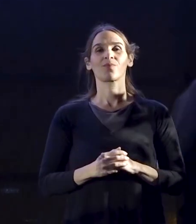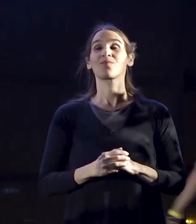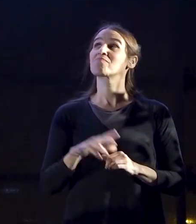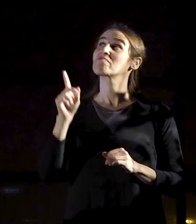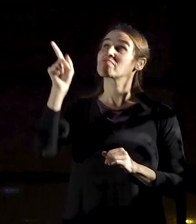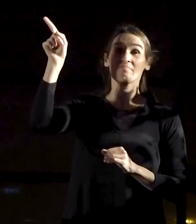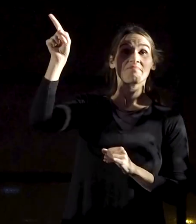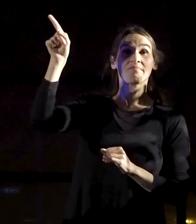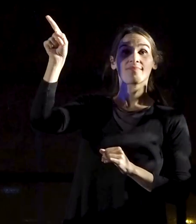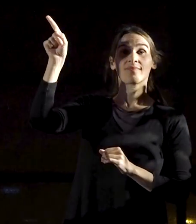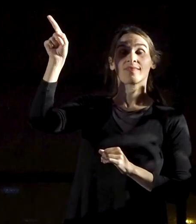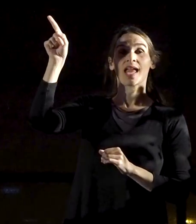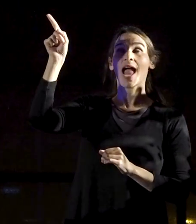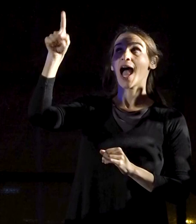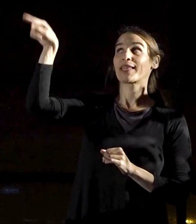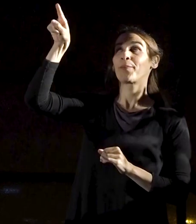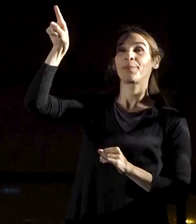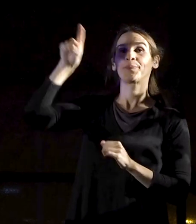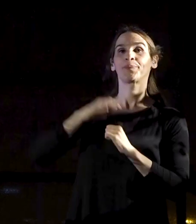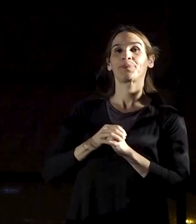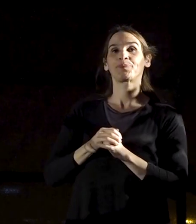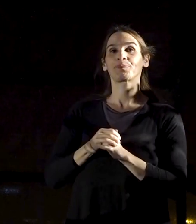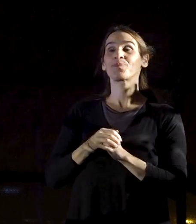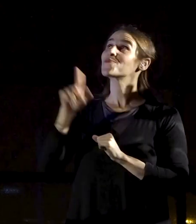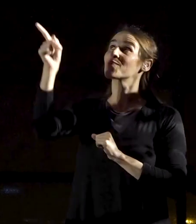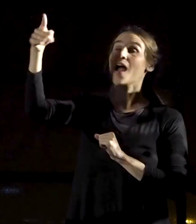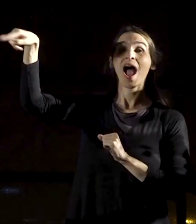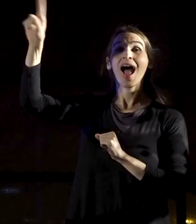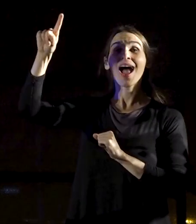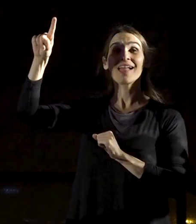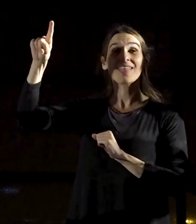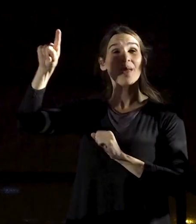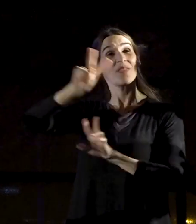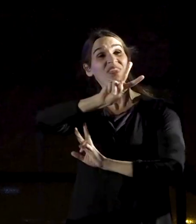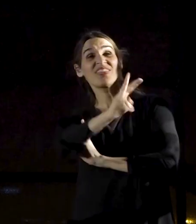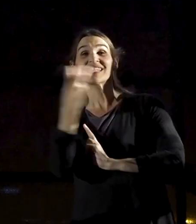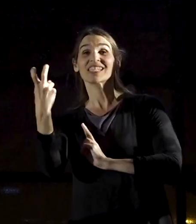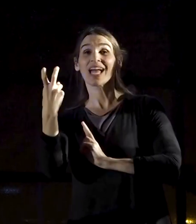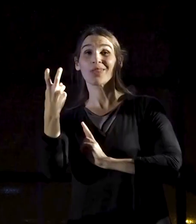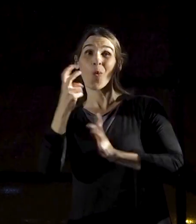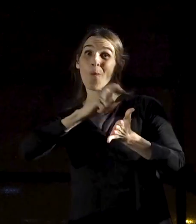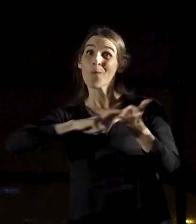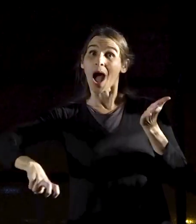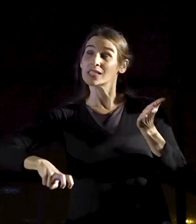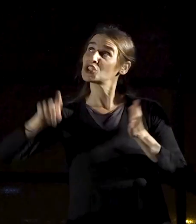You’ll extort taxes from us, and hand out